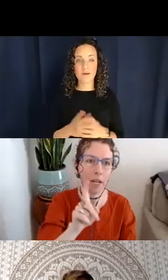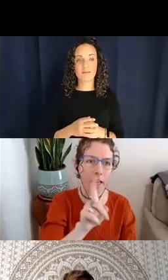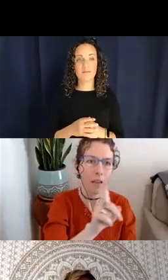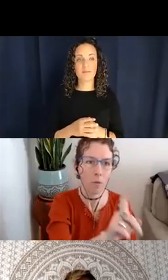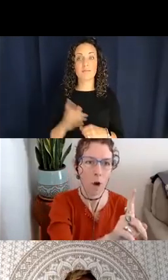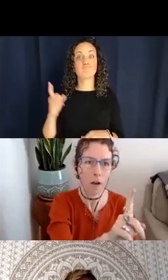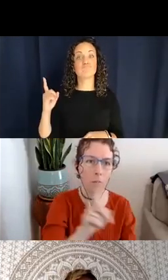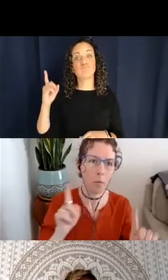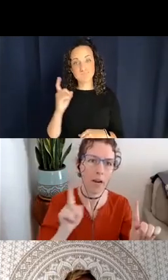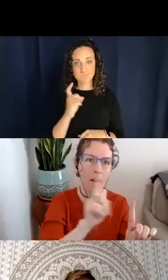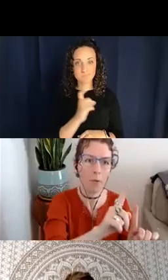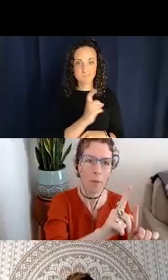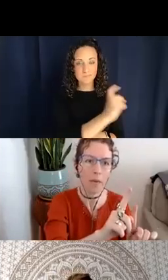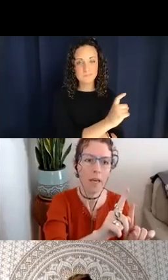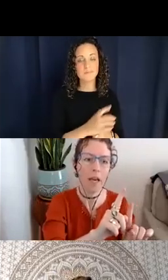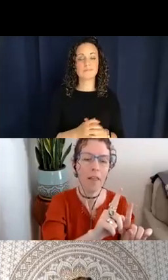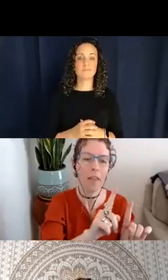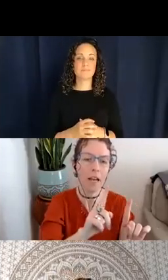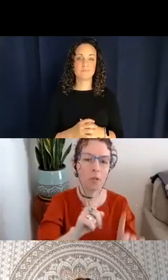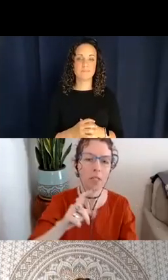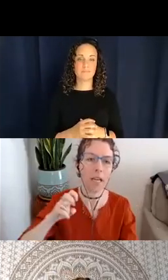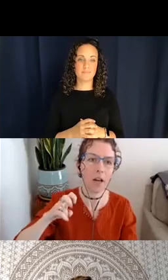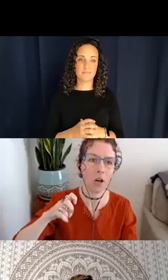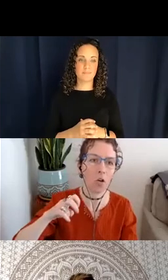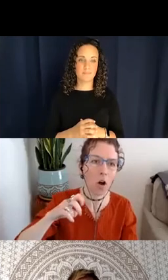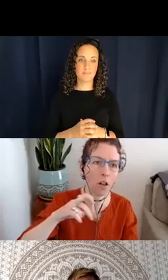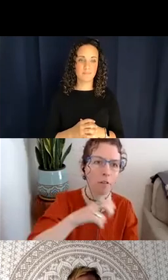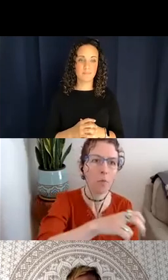can walk from point a to point b, and then the next one is like crawling from point a